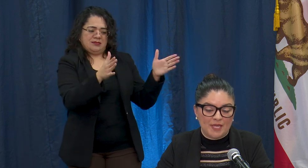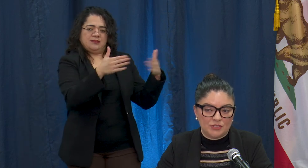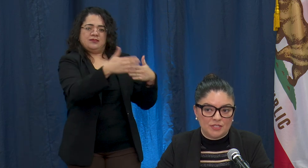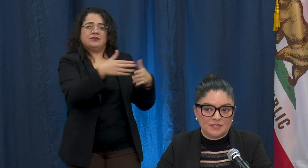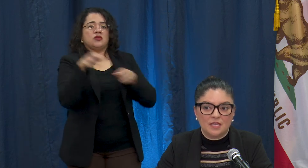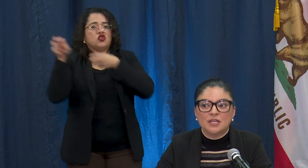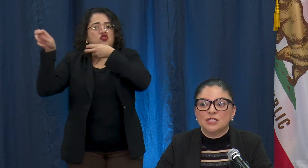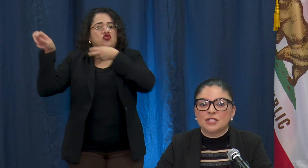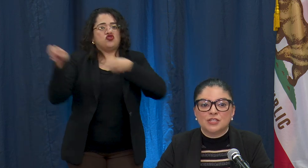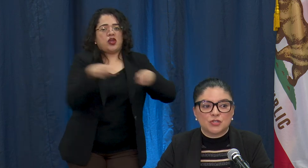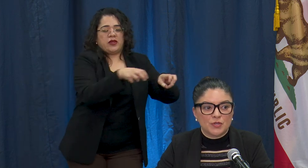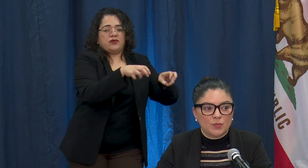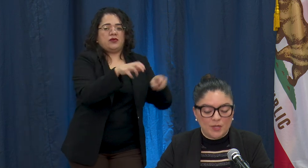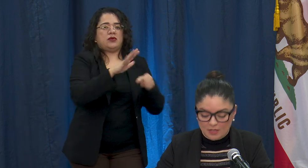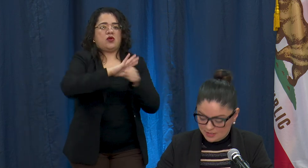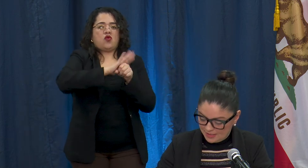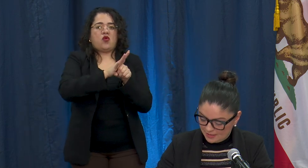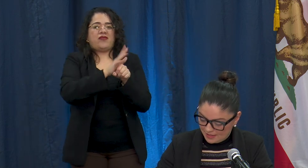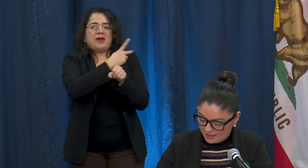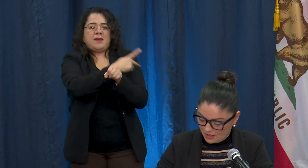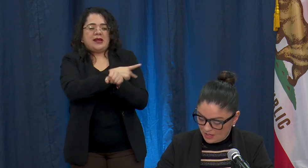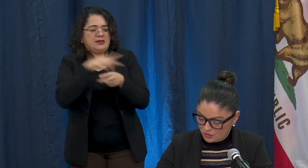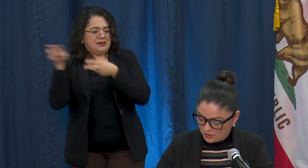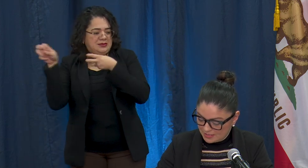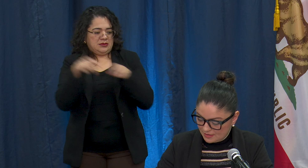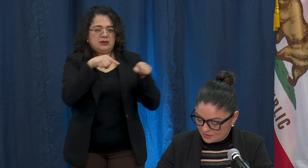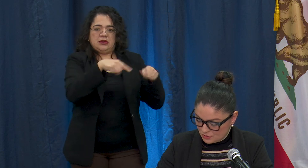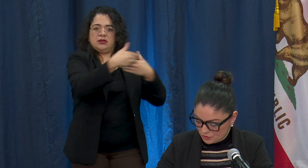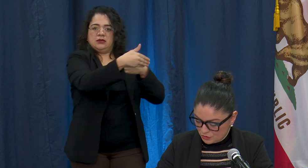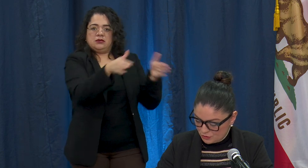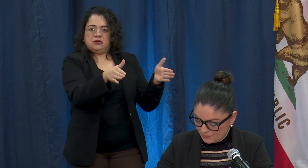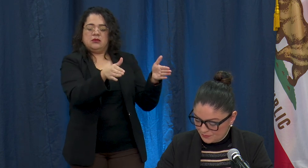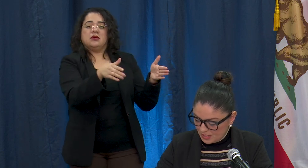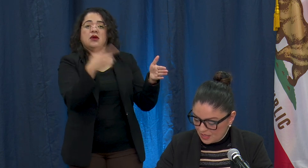patients to ensure that we are taking care and addressing the surge. In